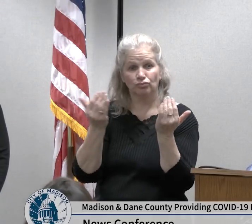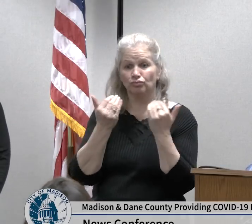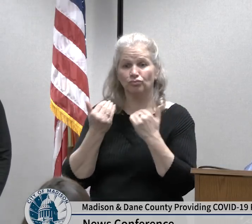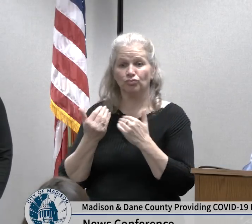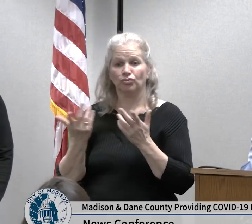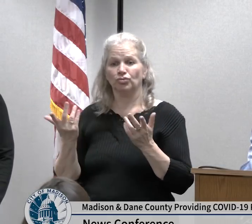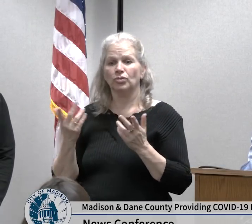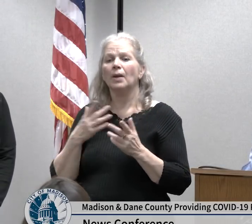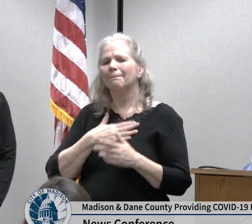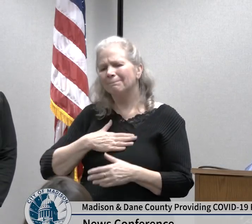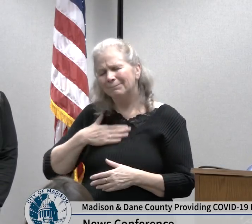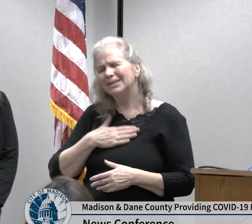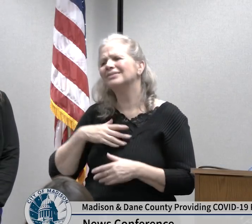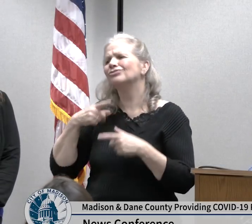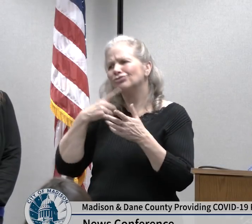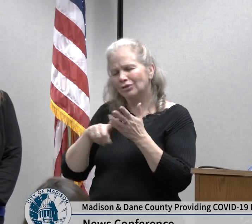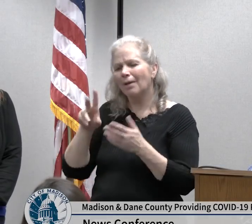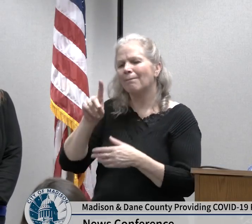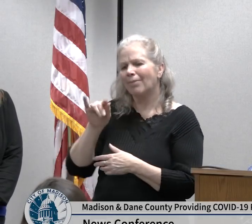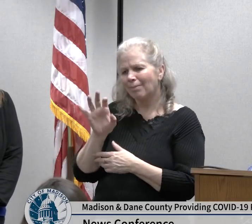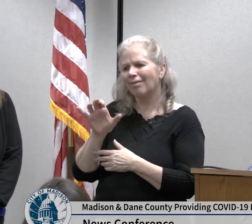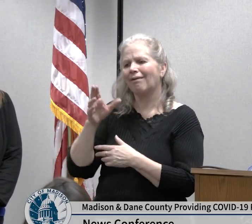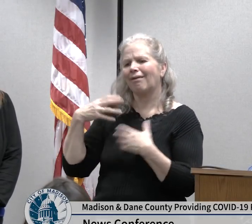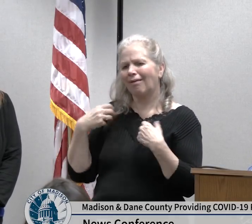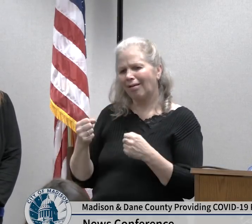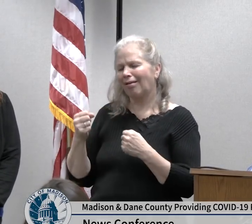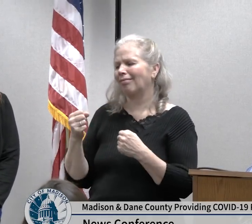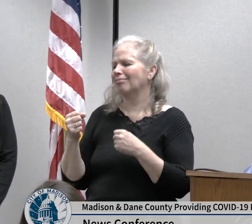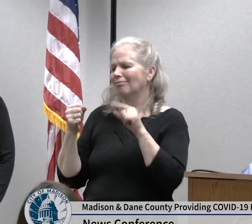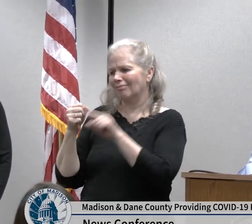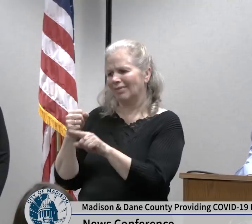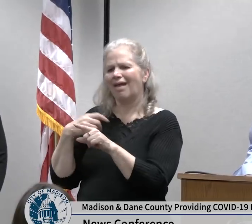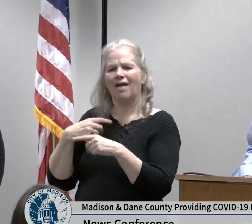County's social media often they will continue to update folks we will